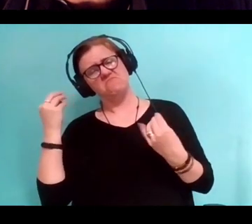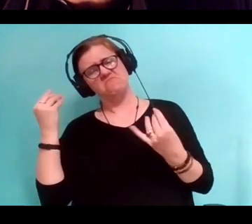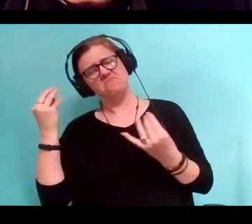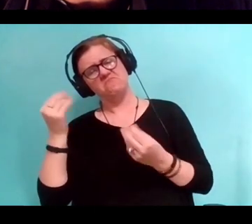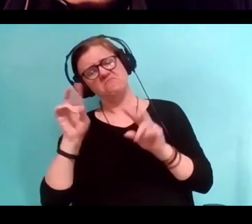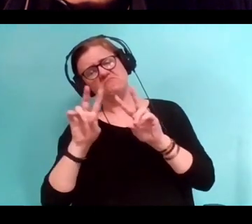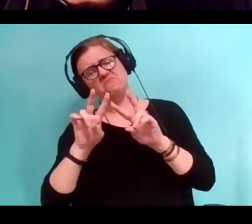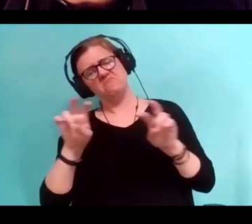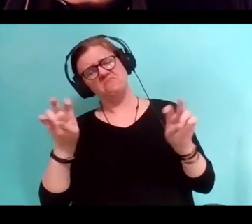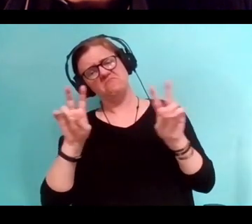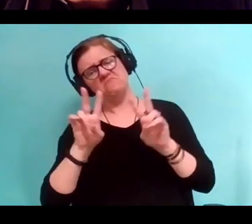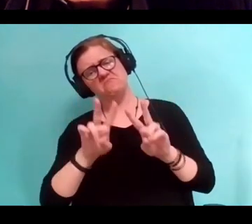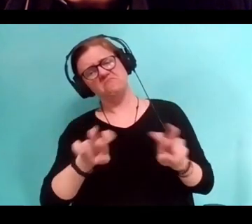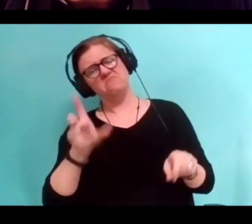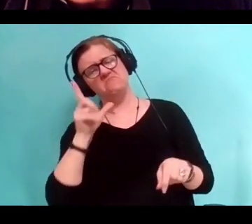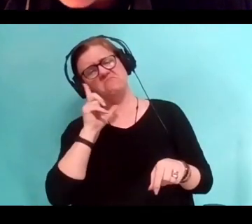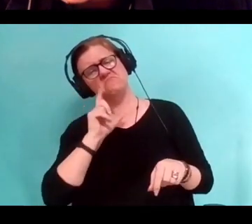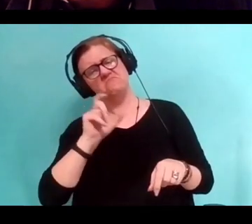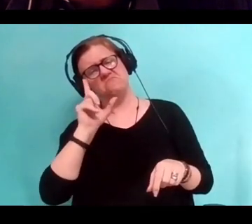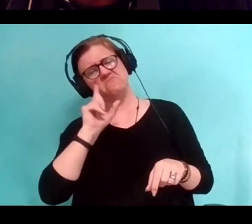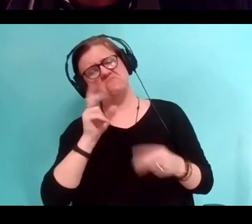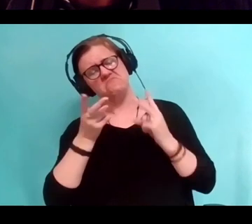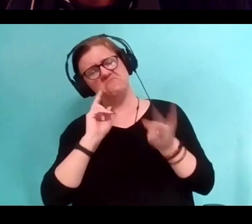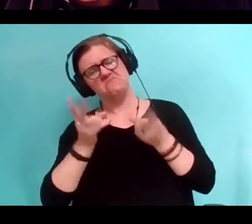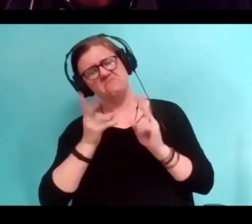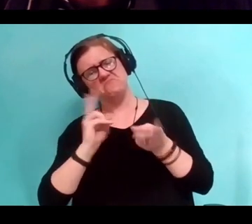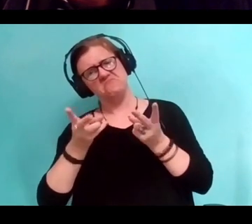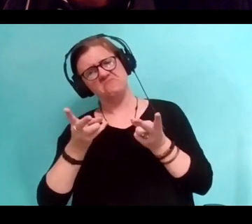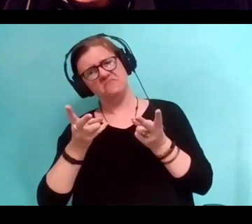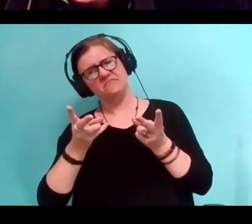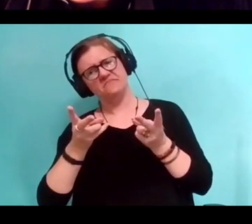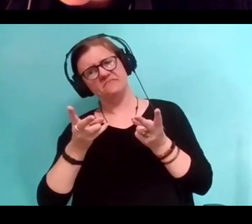and speculate what I'm seeing. First about all your work,